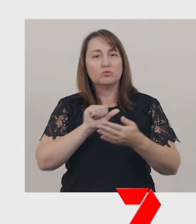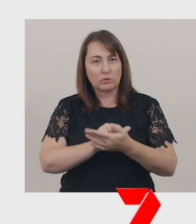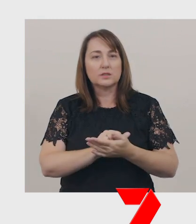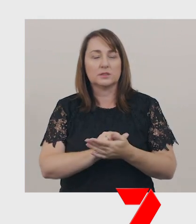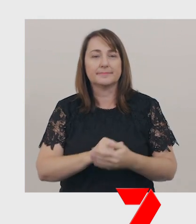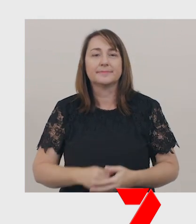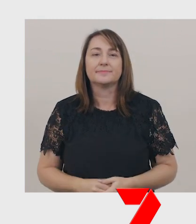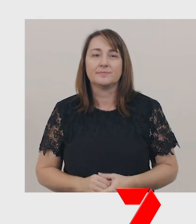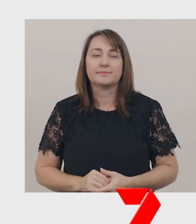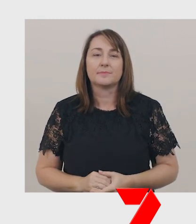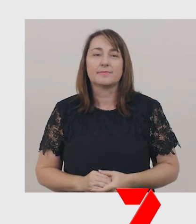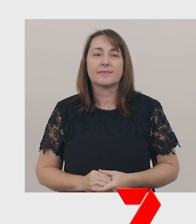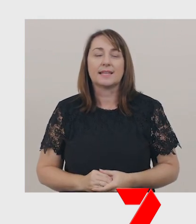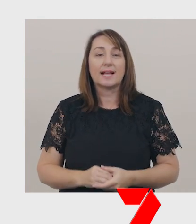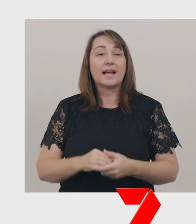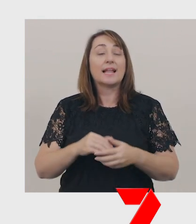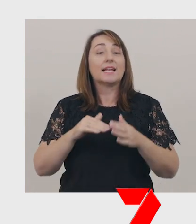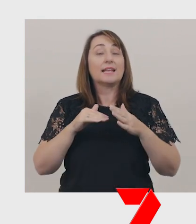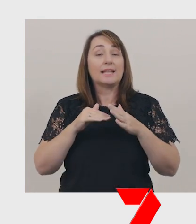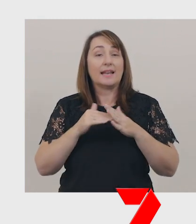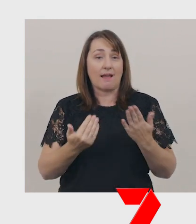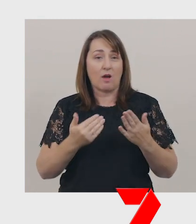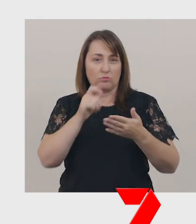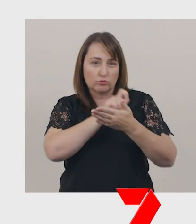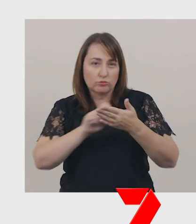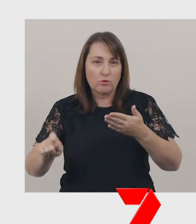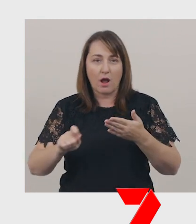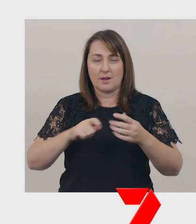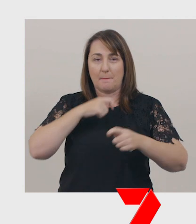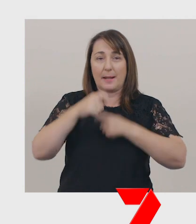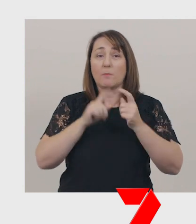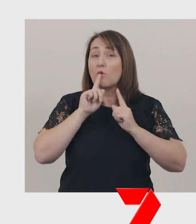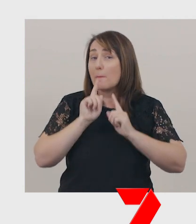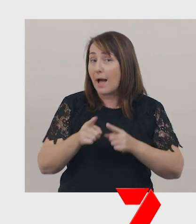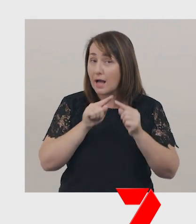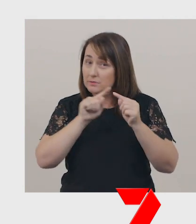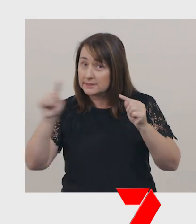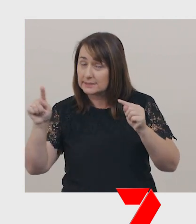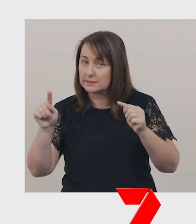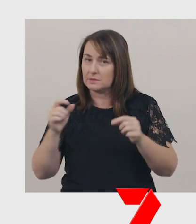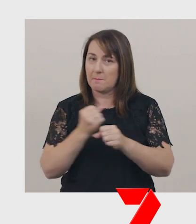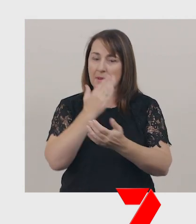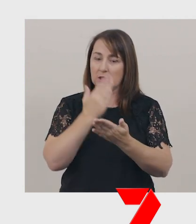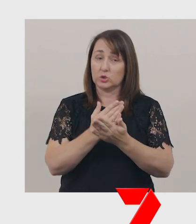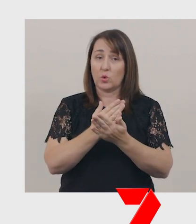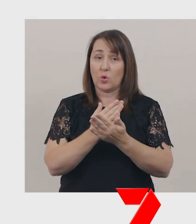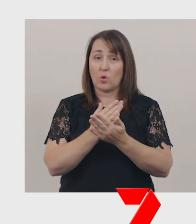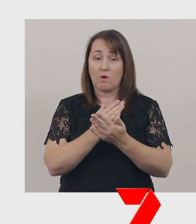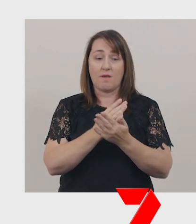We then need to write this information into commands, ensuring they have verbs at the beginning,